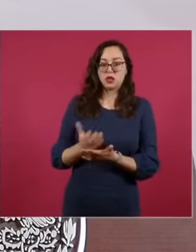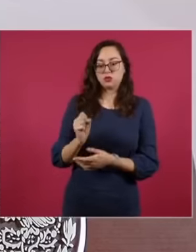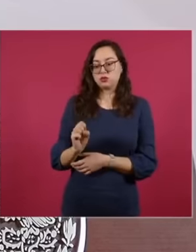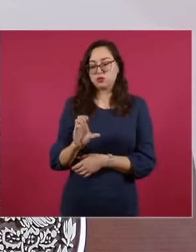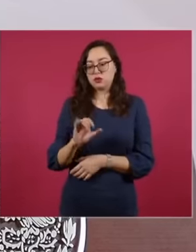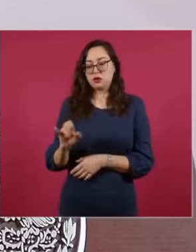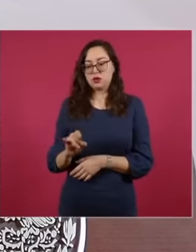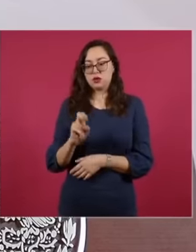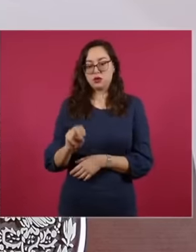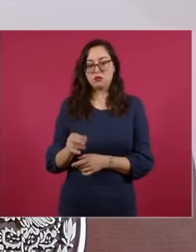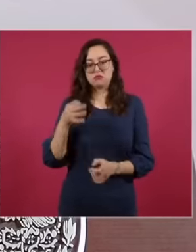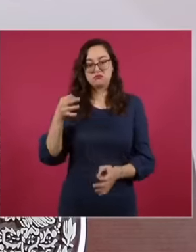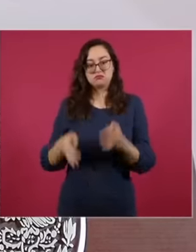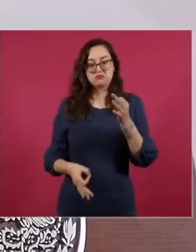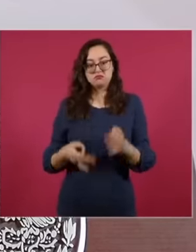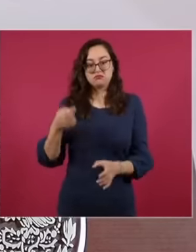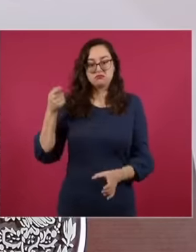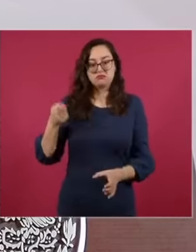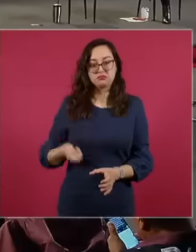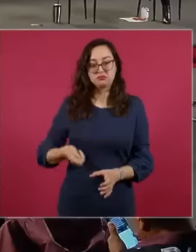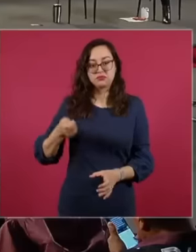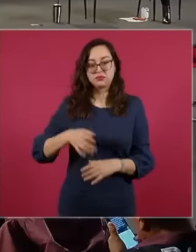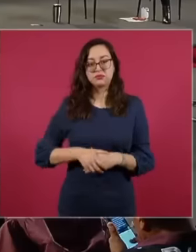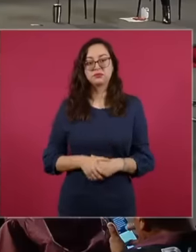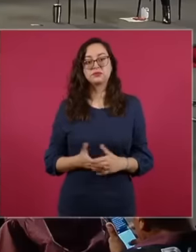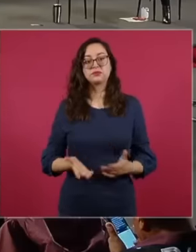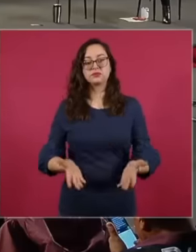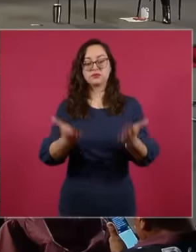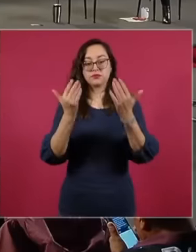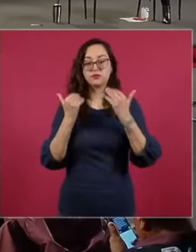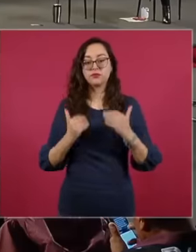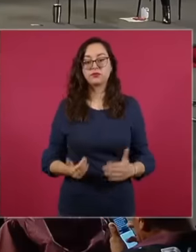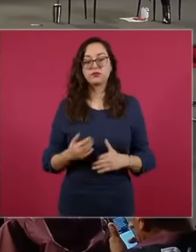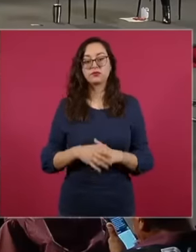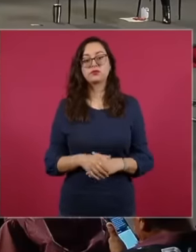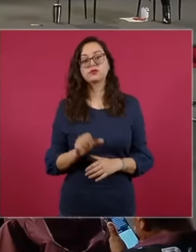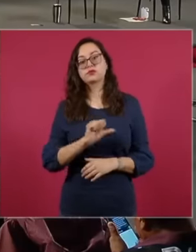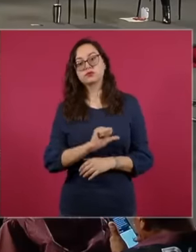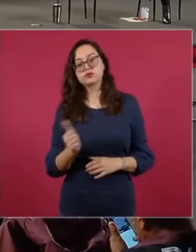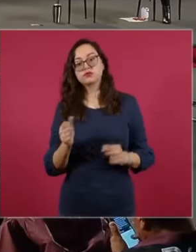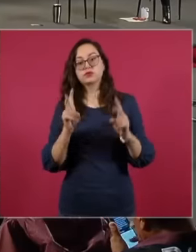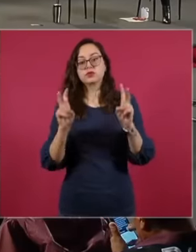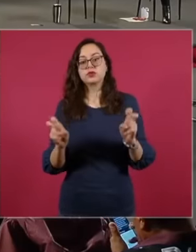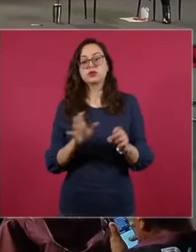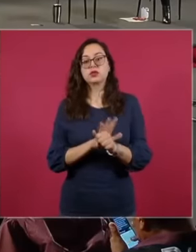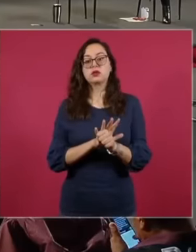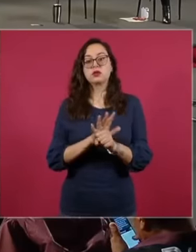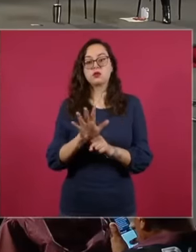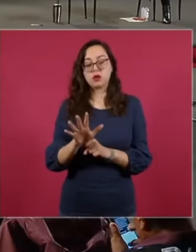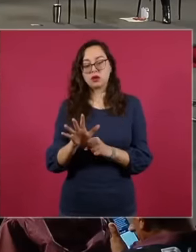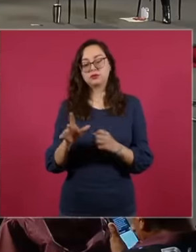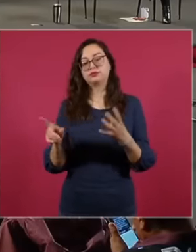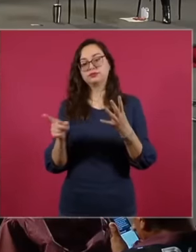justice of the nation, on the other hand, we have the medical care axis in charge of